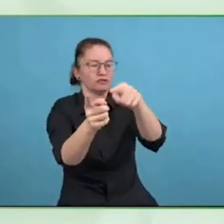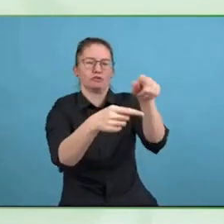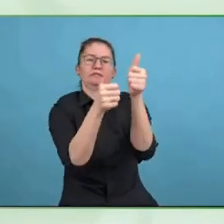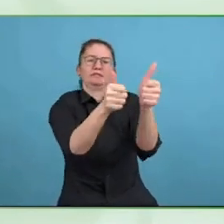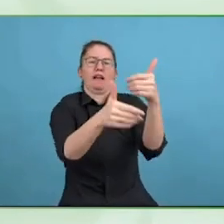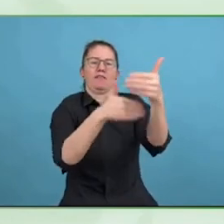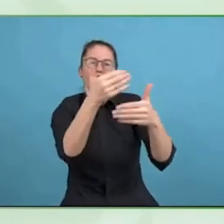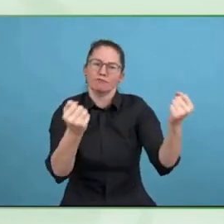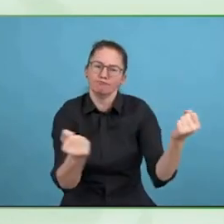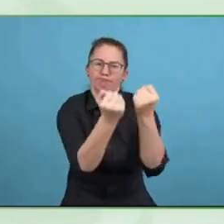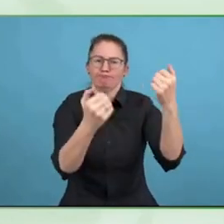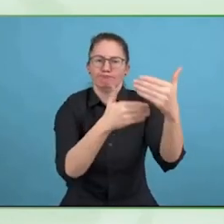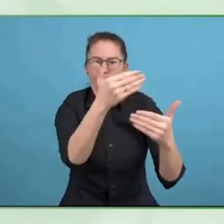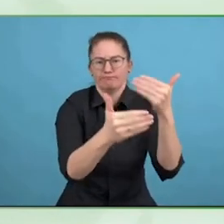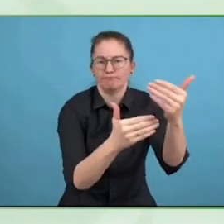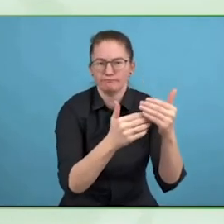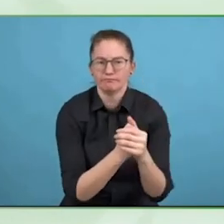That makes a lot of sense.